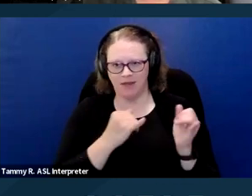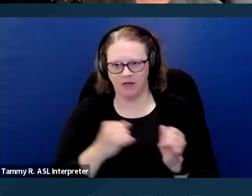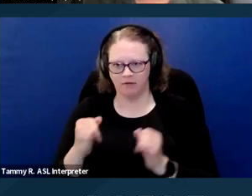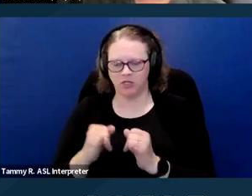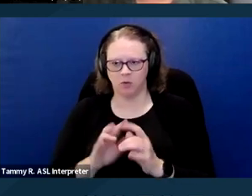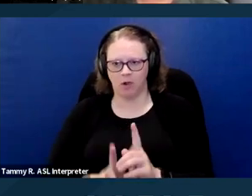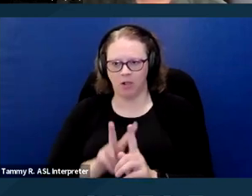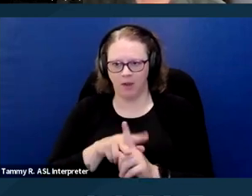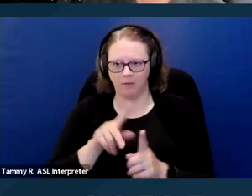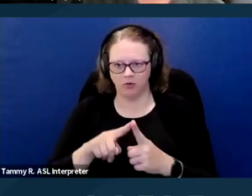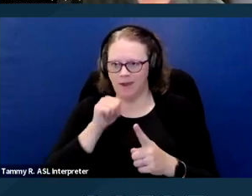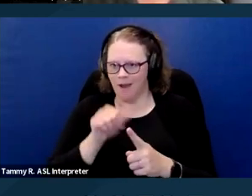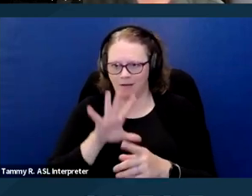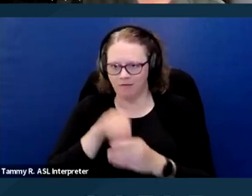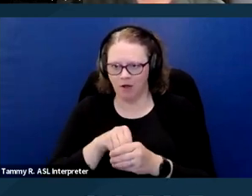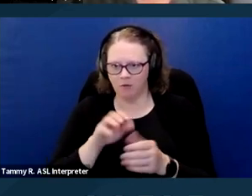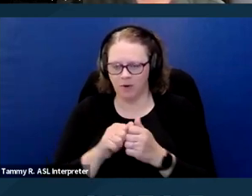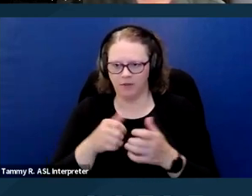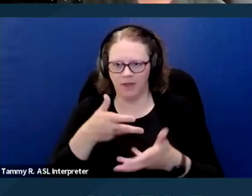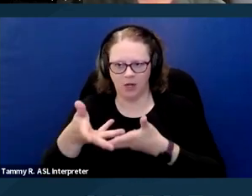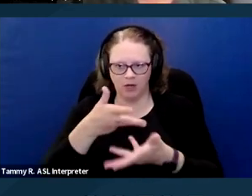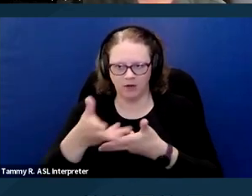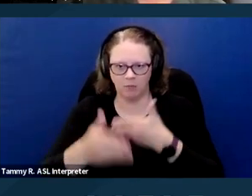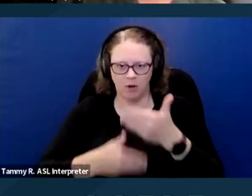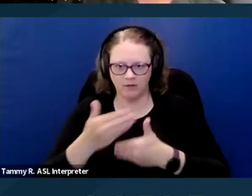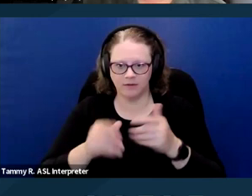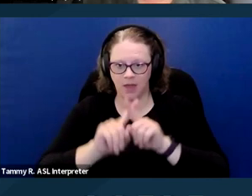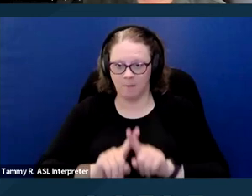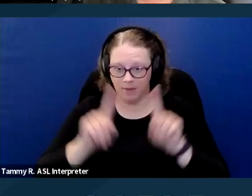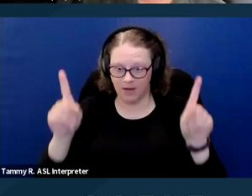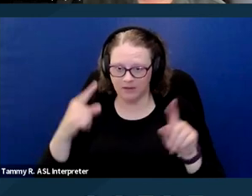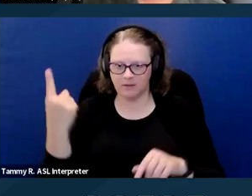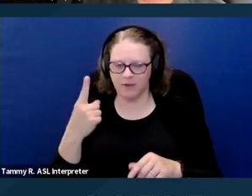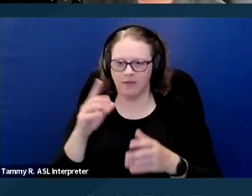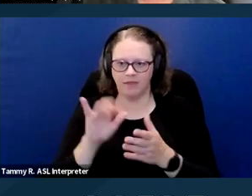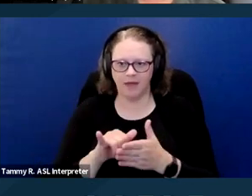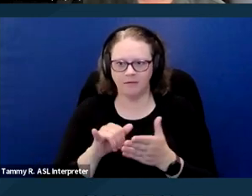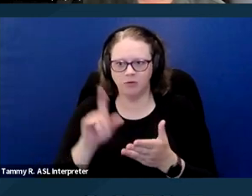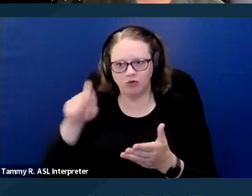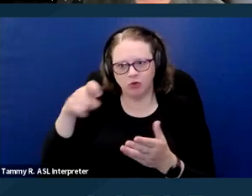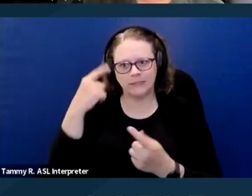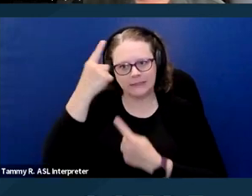But the failure to engage in an interactive process is something to consider. It's a factor when you're looking at whether